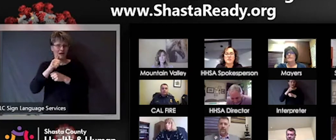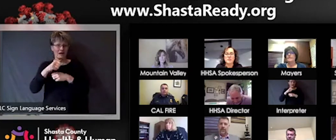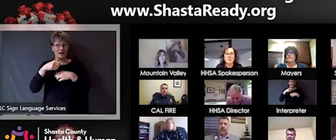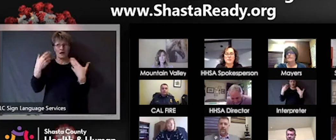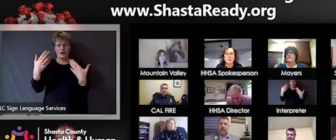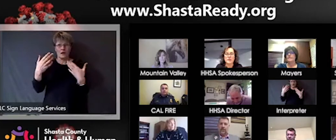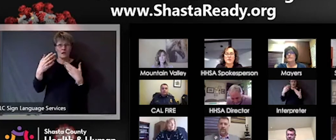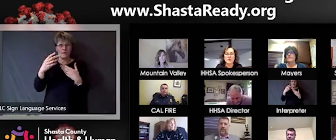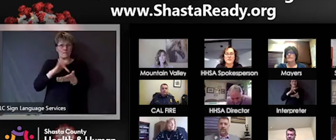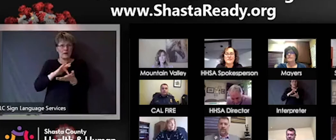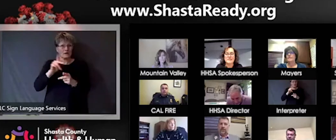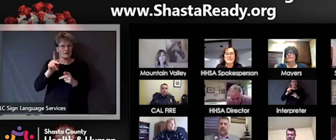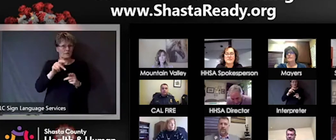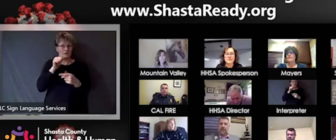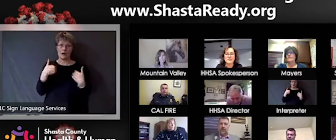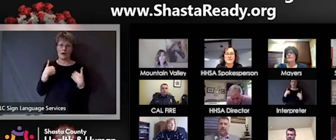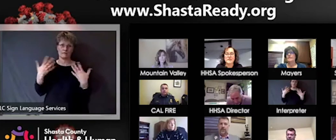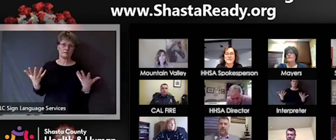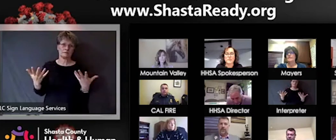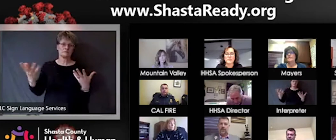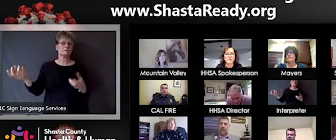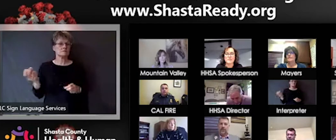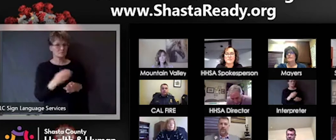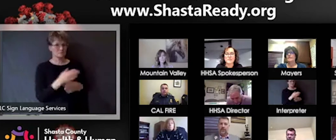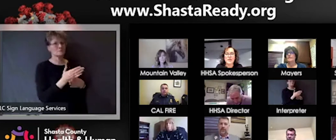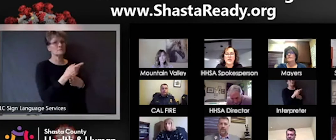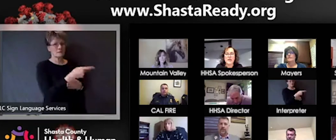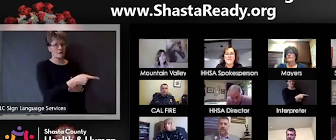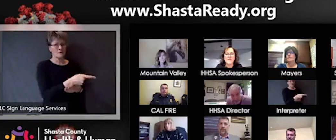one more question. We go over to Steve. I know Steve has some questions too.